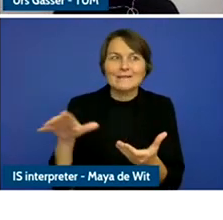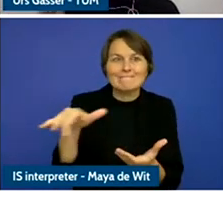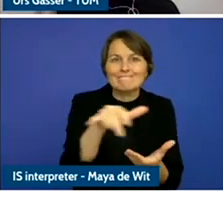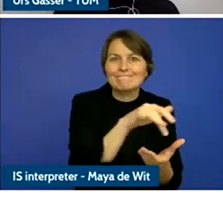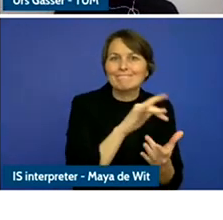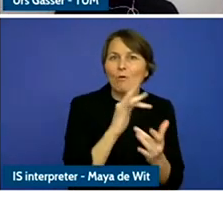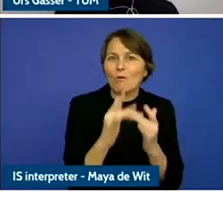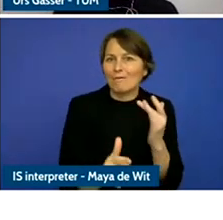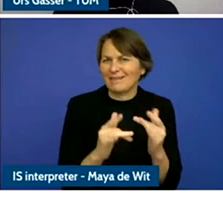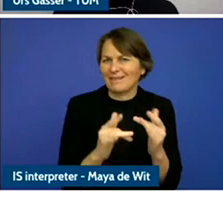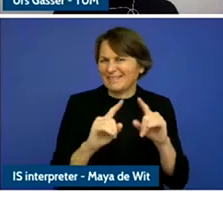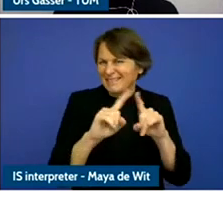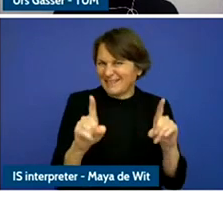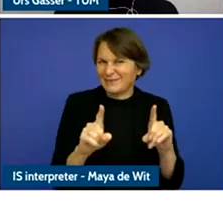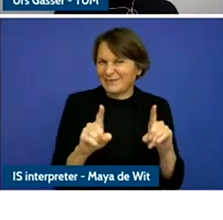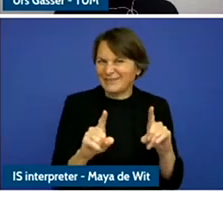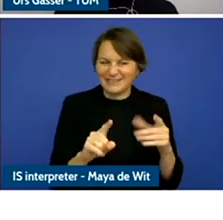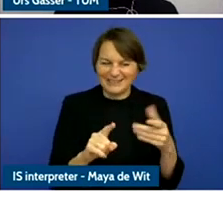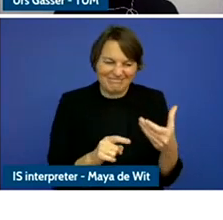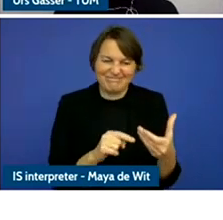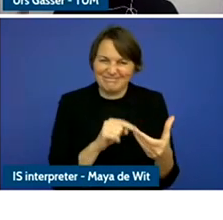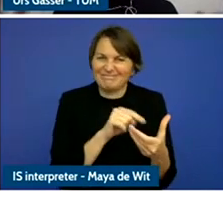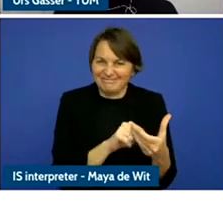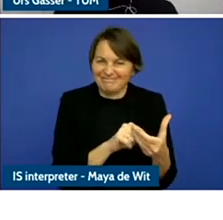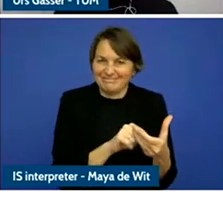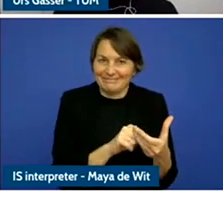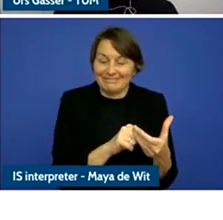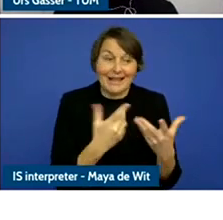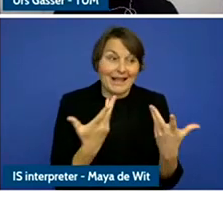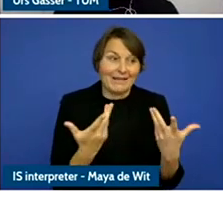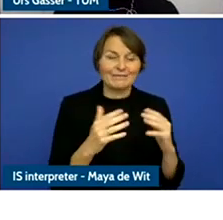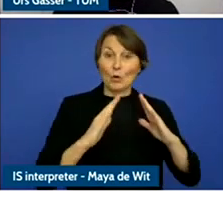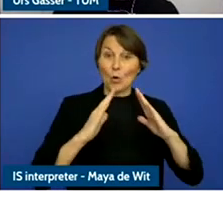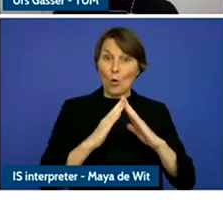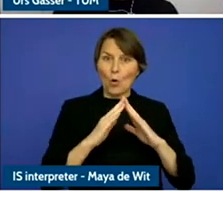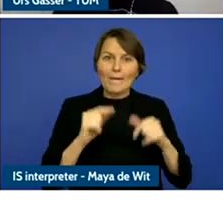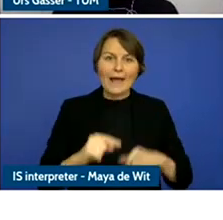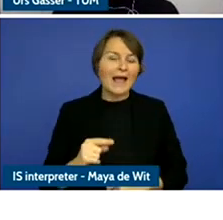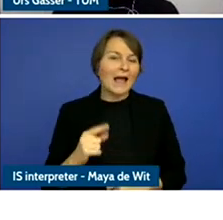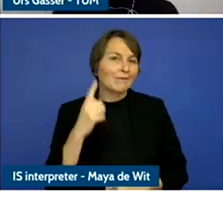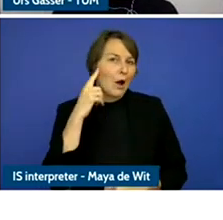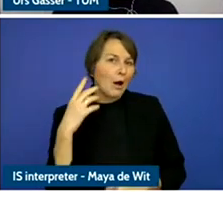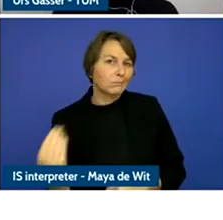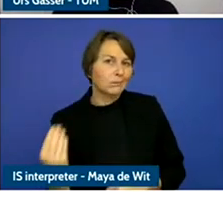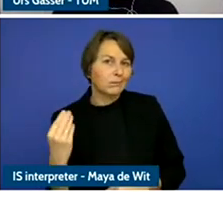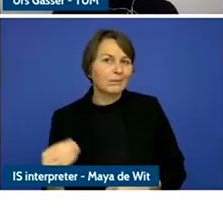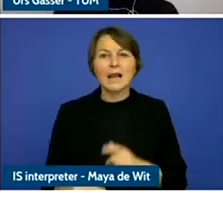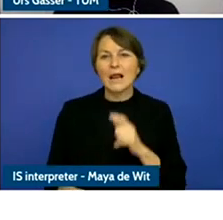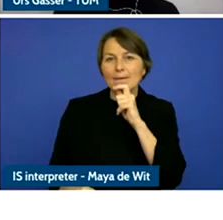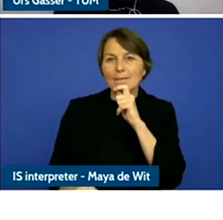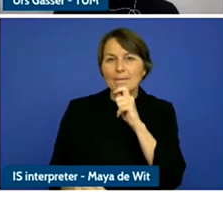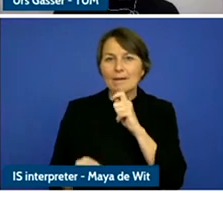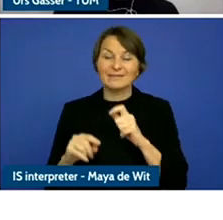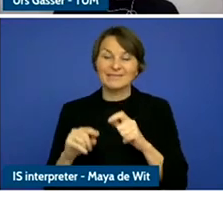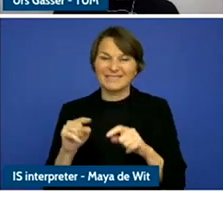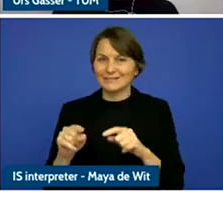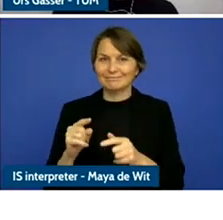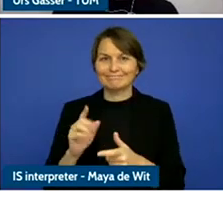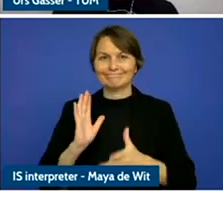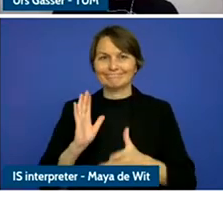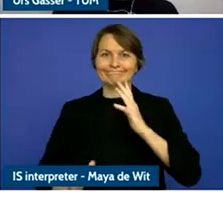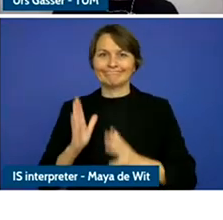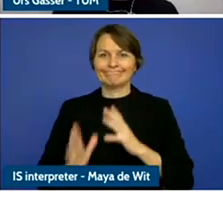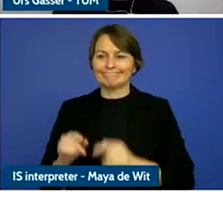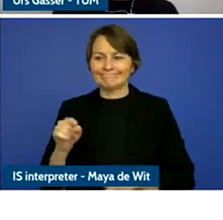are in our homes, in our living rooms increasingingly come with all sorts of